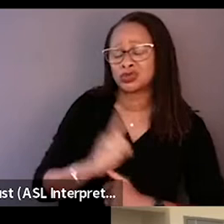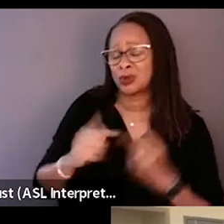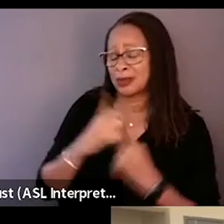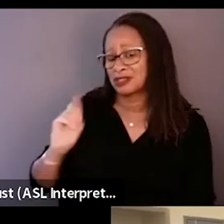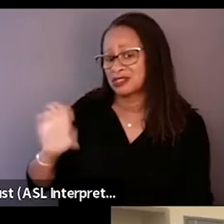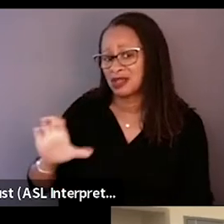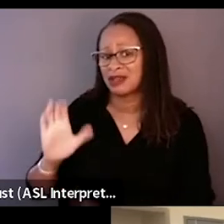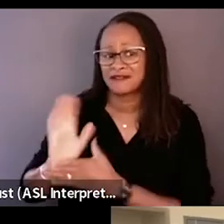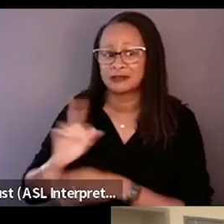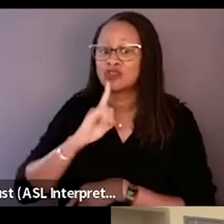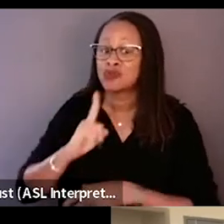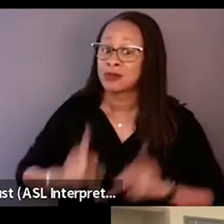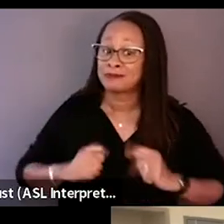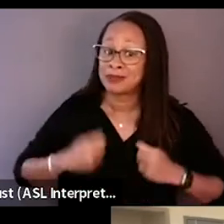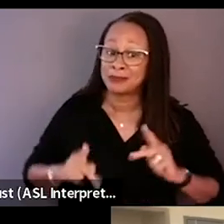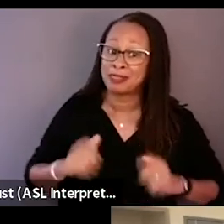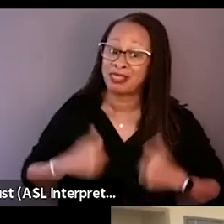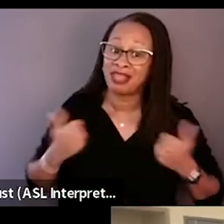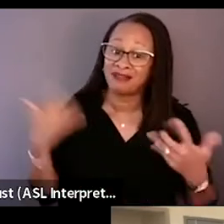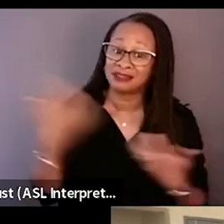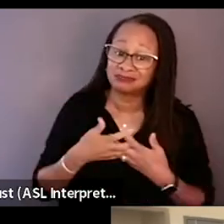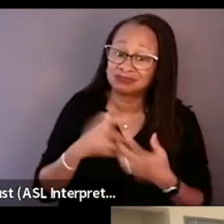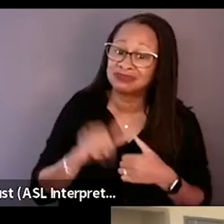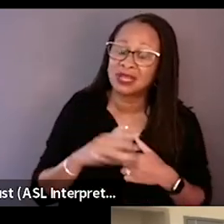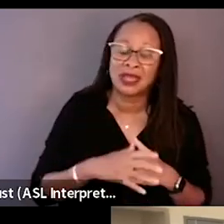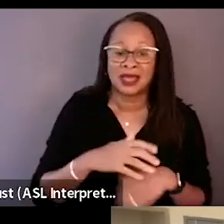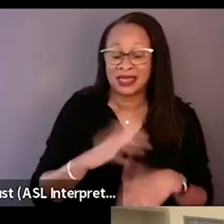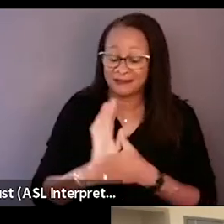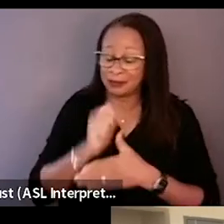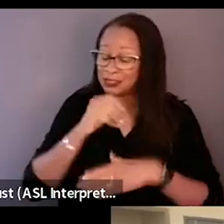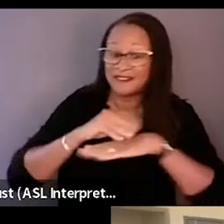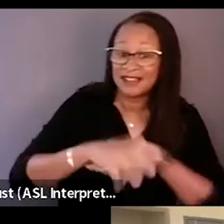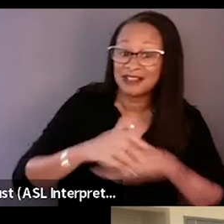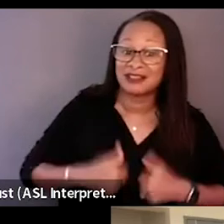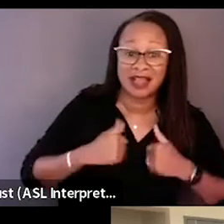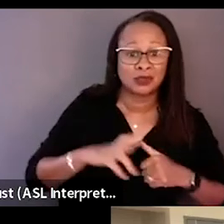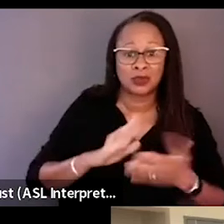these are real people's lives and the film doesn't have an effect on their lives and on their communities and their place in it.